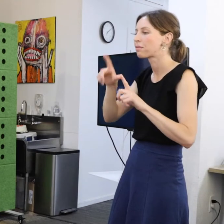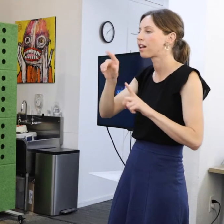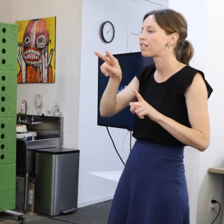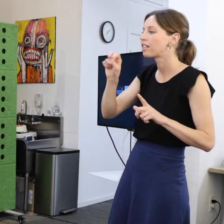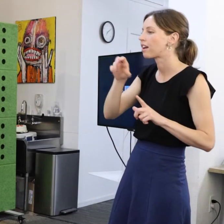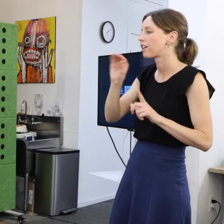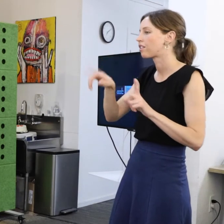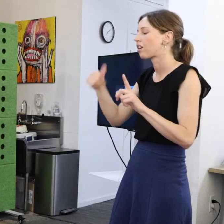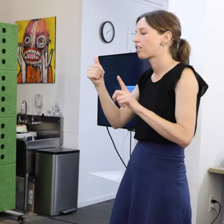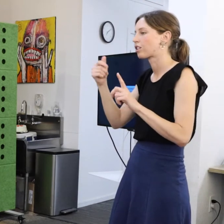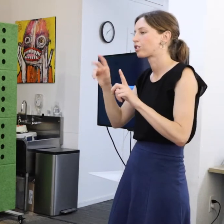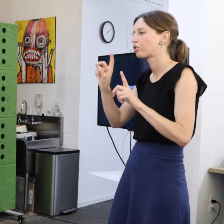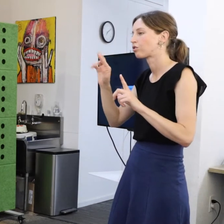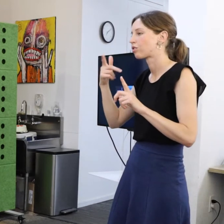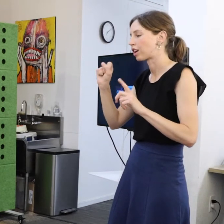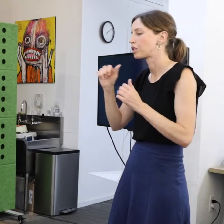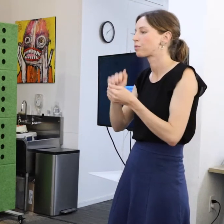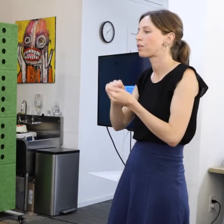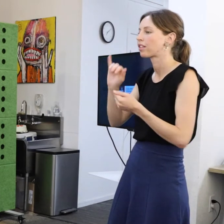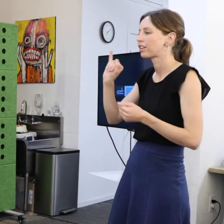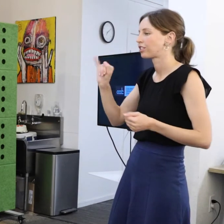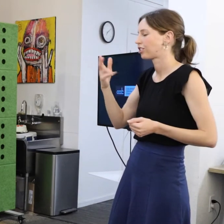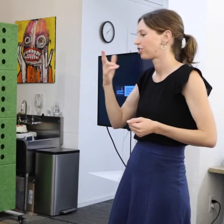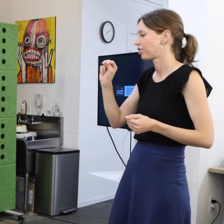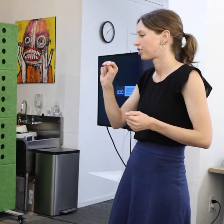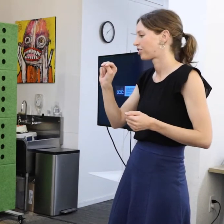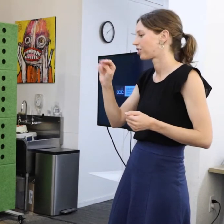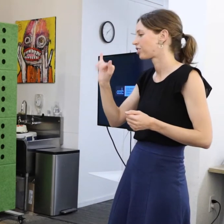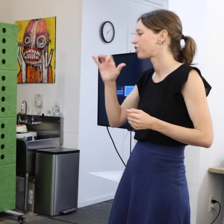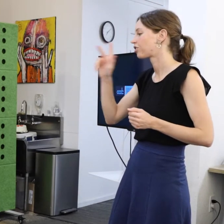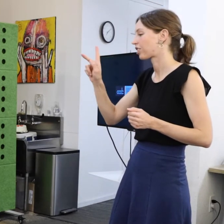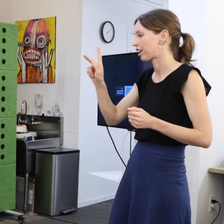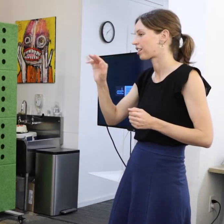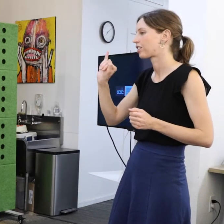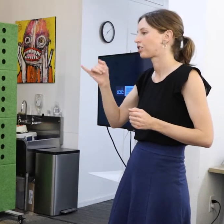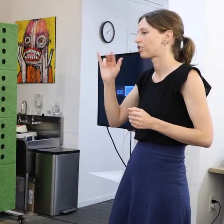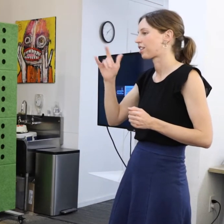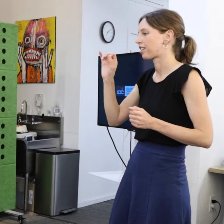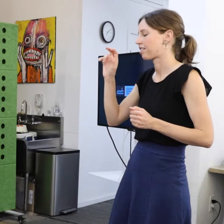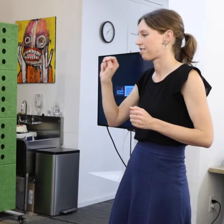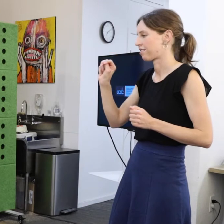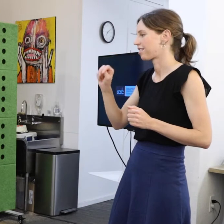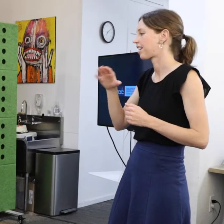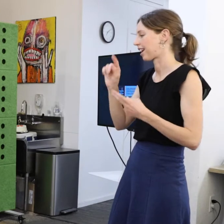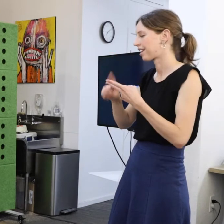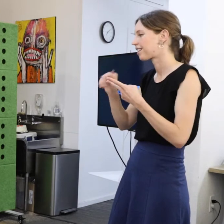Starring Jake Gyellenhall and Anne Hathaway. One of her pros that Lucy would say,